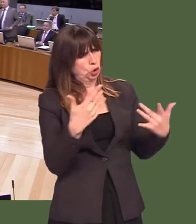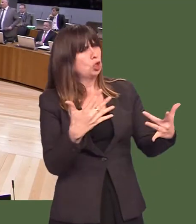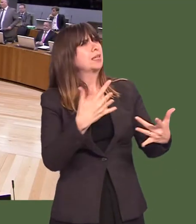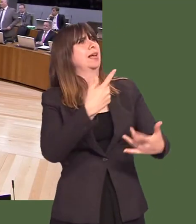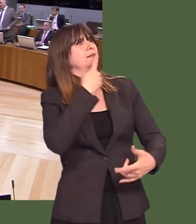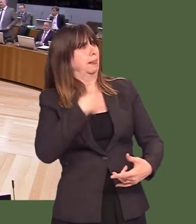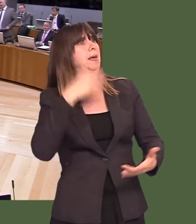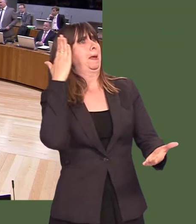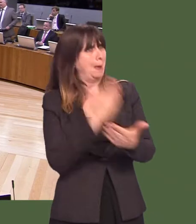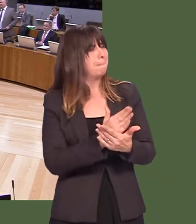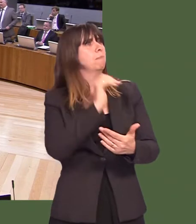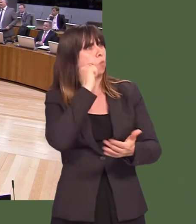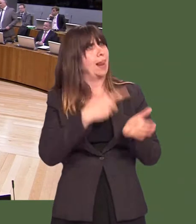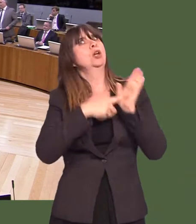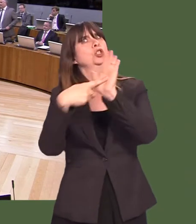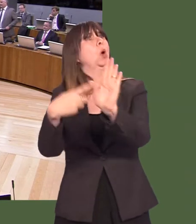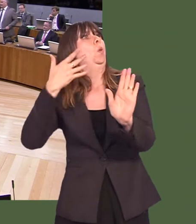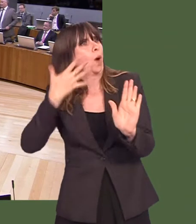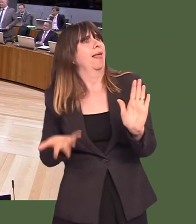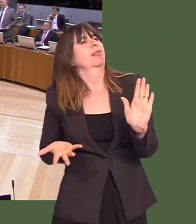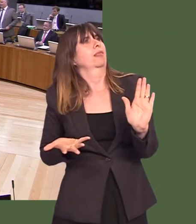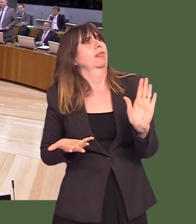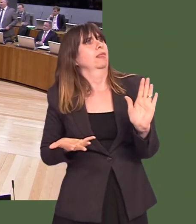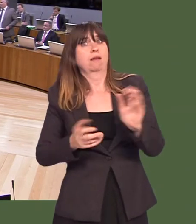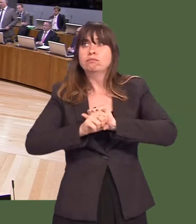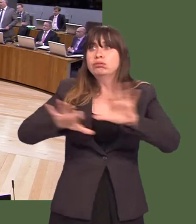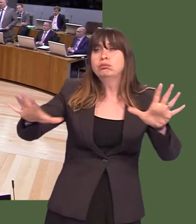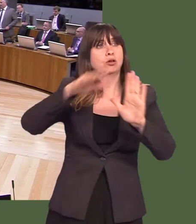Davies: Iím really disappointed youíre not prepared to give some firm indications of when that report will be available.